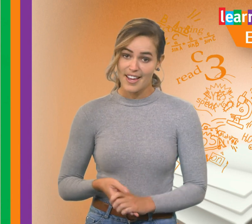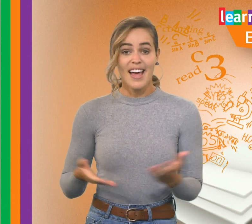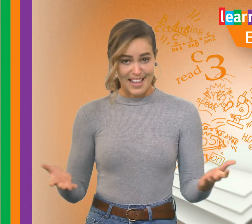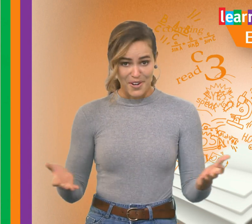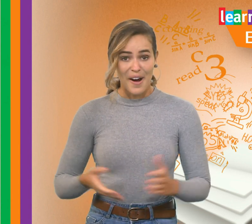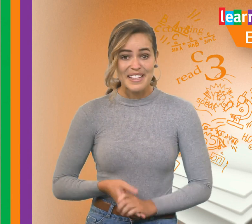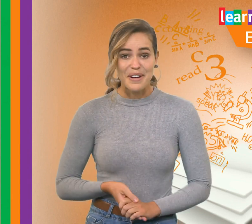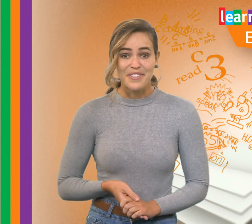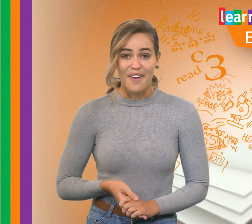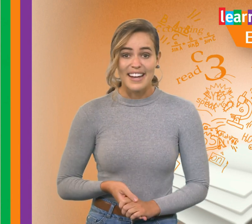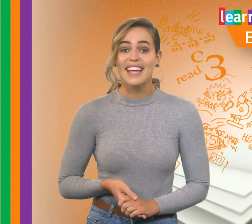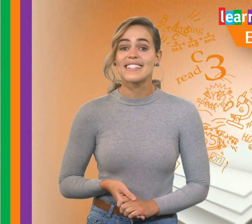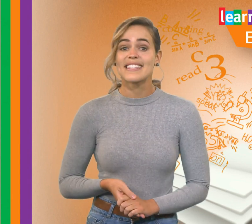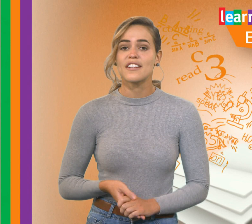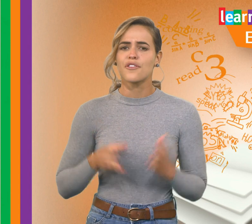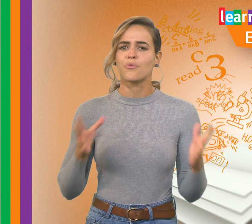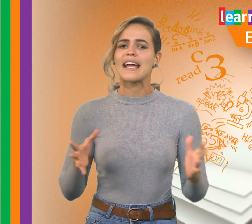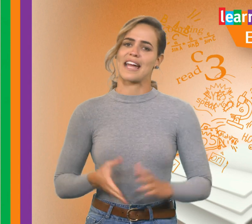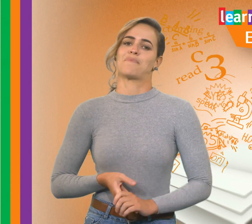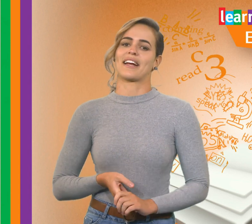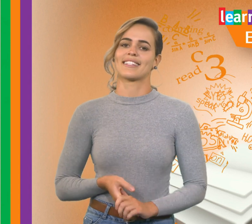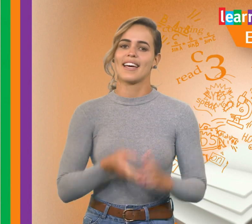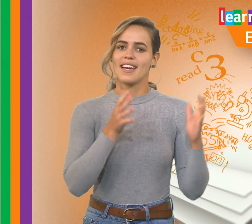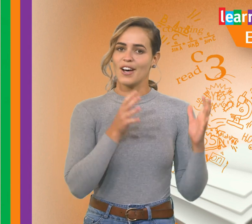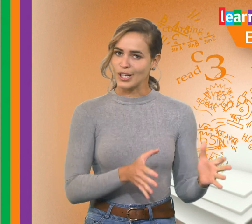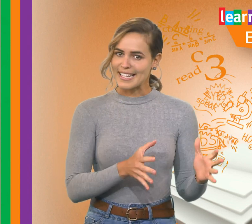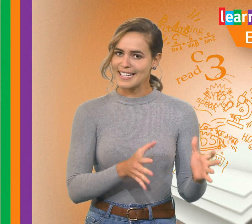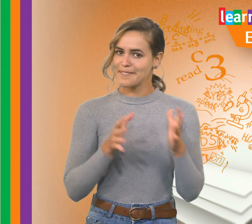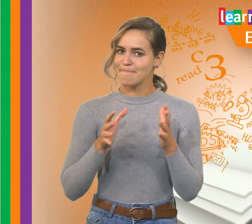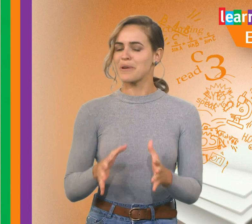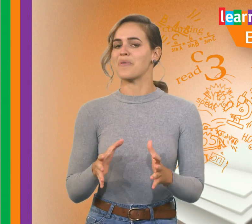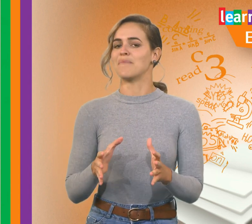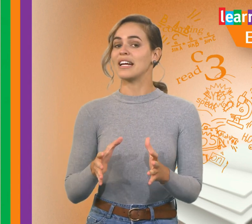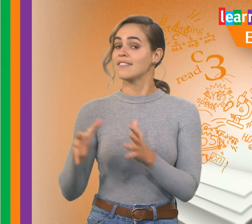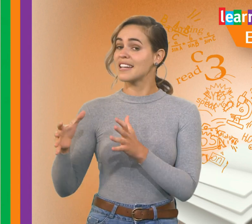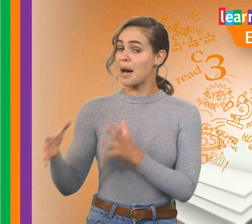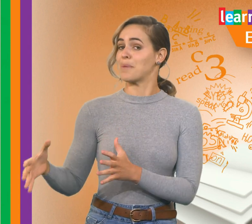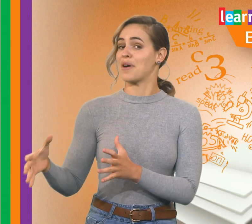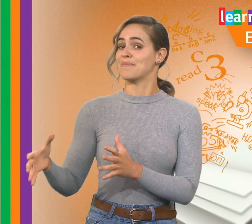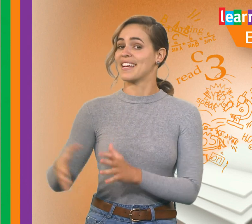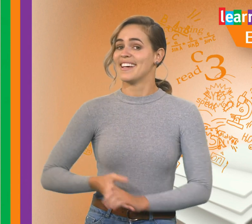As always, we divide lessons by age brackets - early years, middle primary, upper primary.